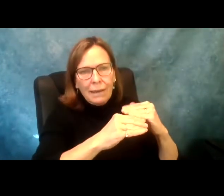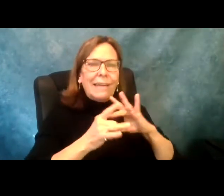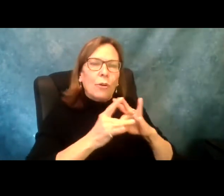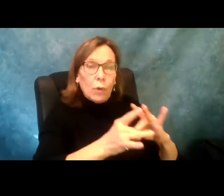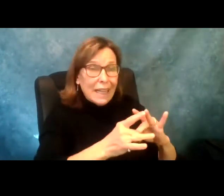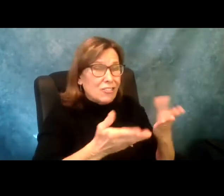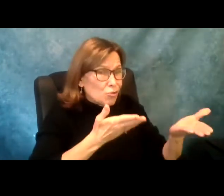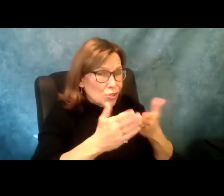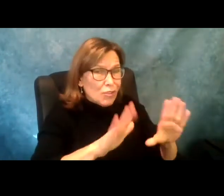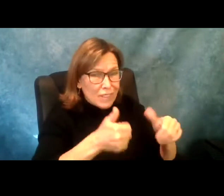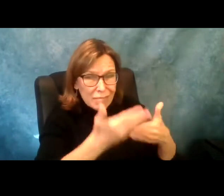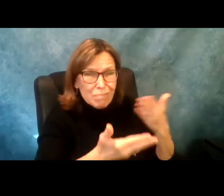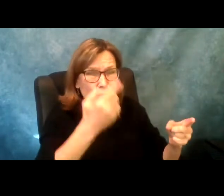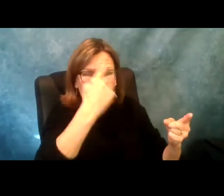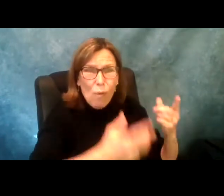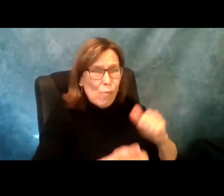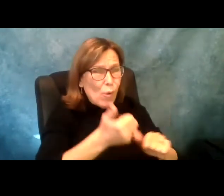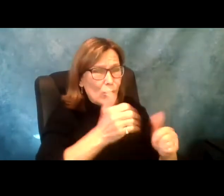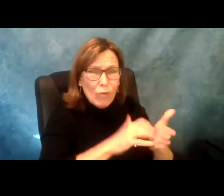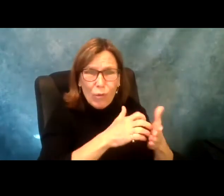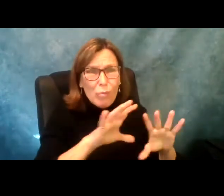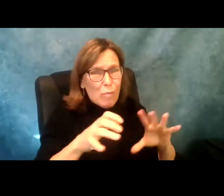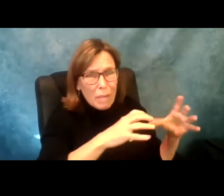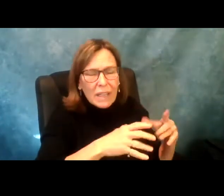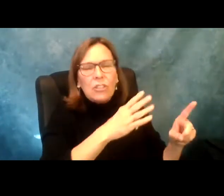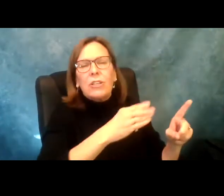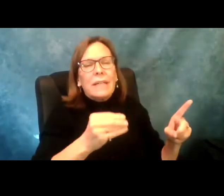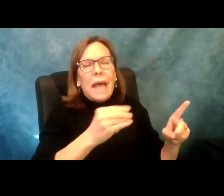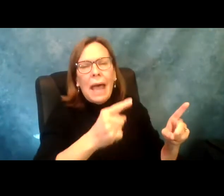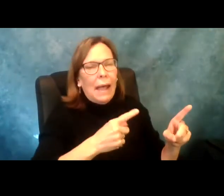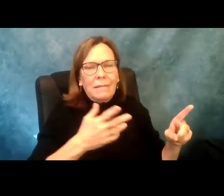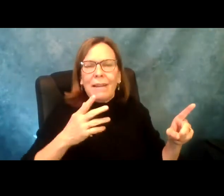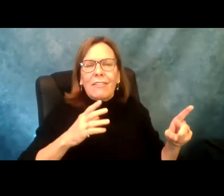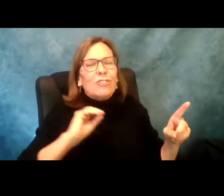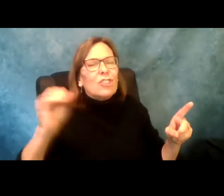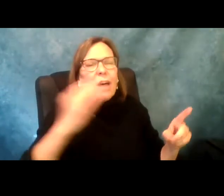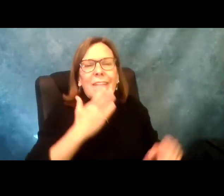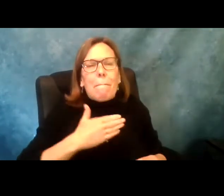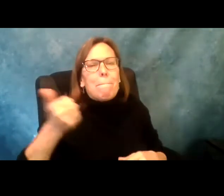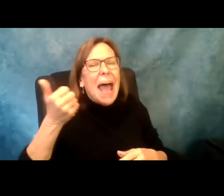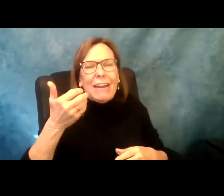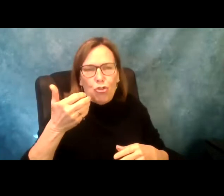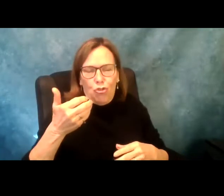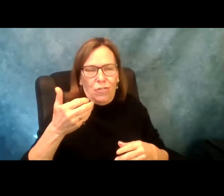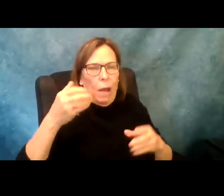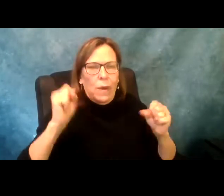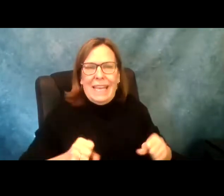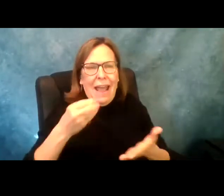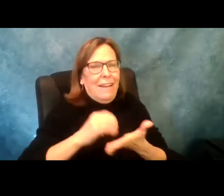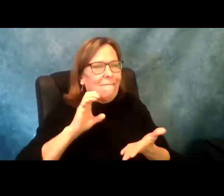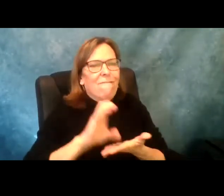will provide us long-term stability. And long-term stability as it relates it services for the most